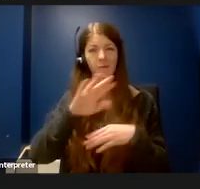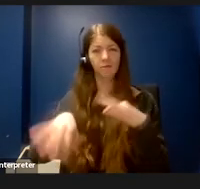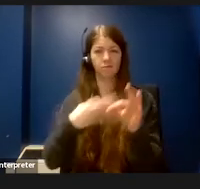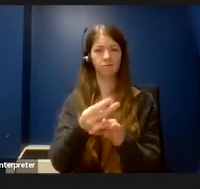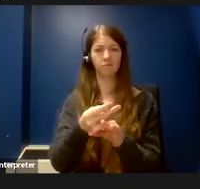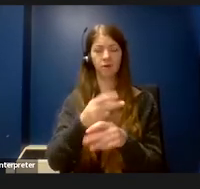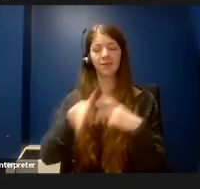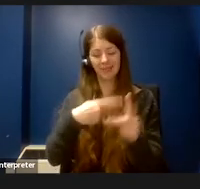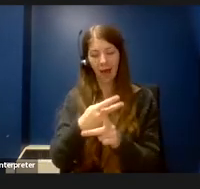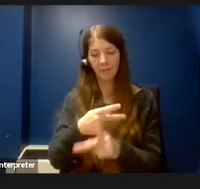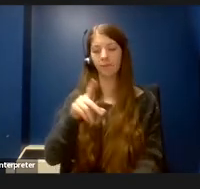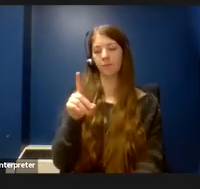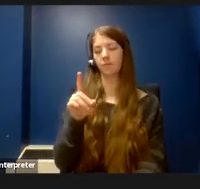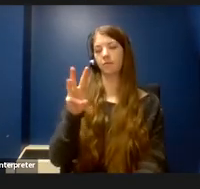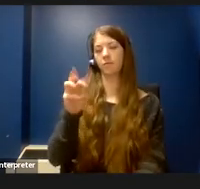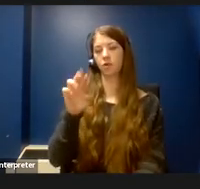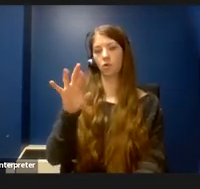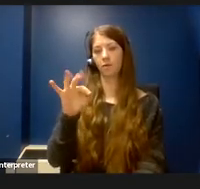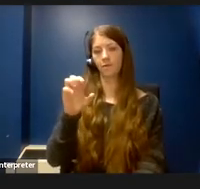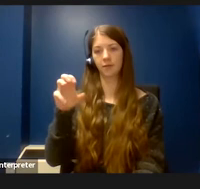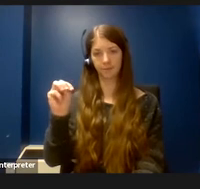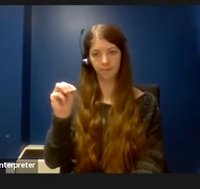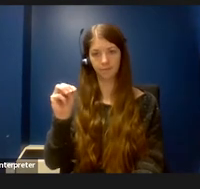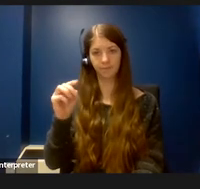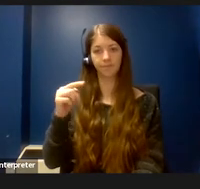Growing up, I was the only disabled person in my immediate family;